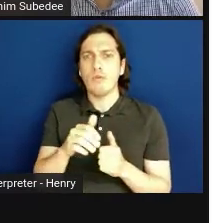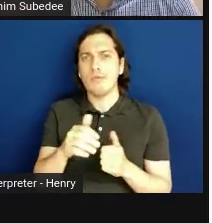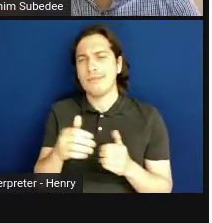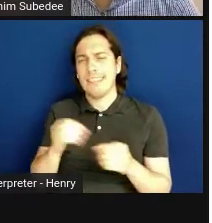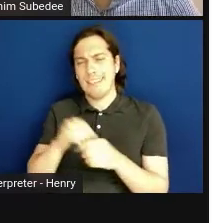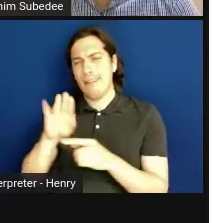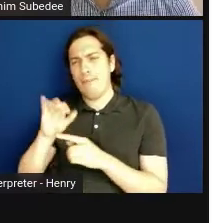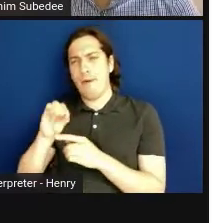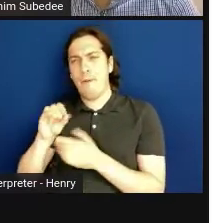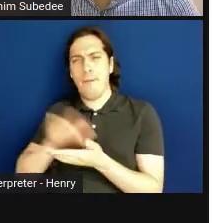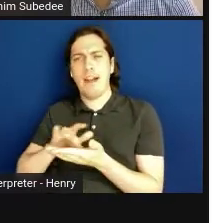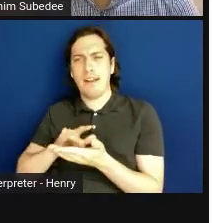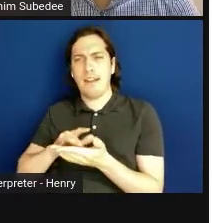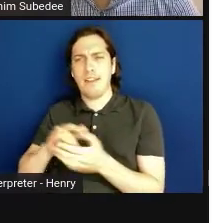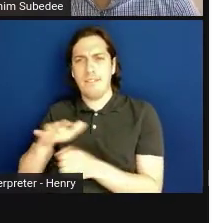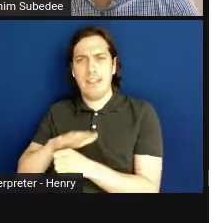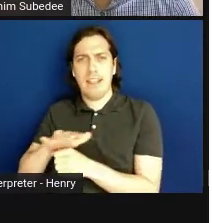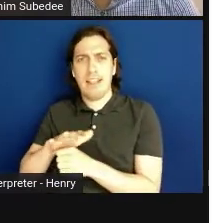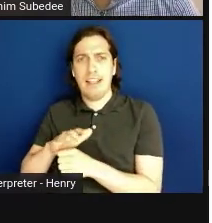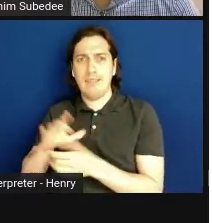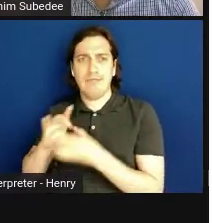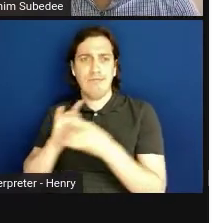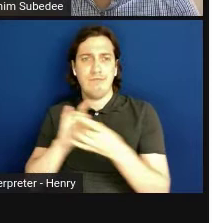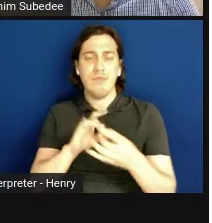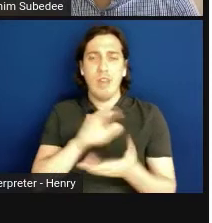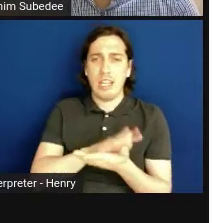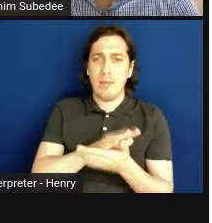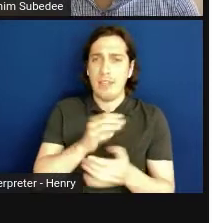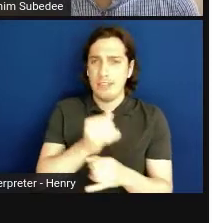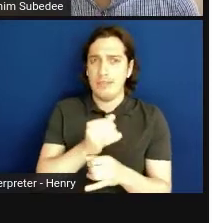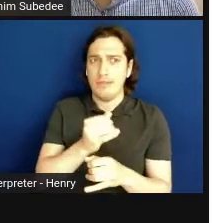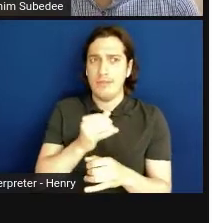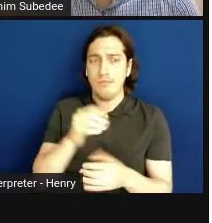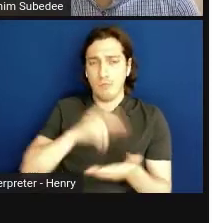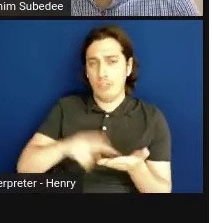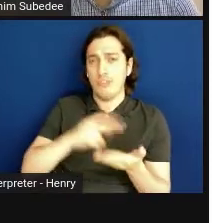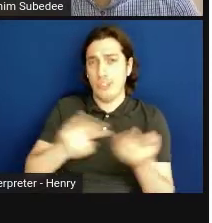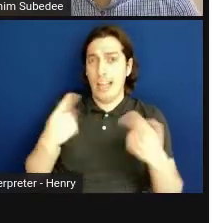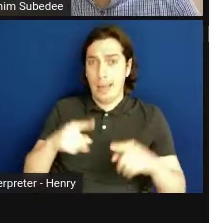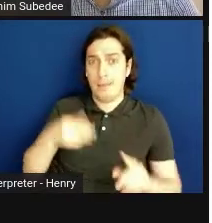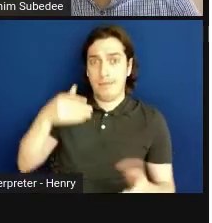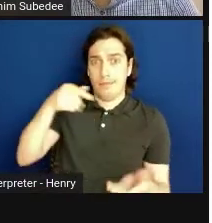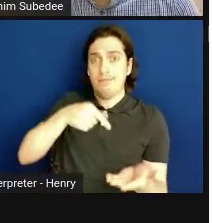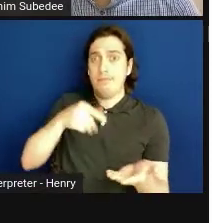do stem from academic research that has happened at university, and so a majority of small businesses